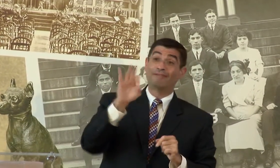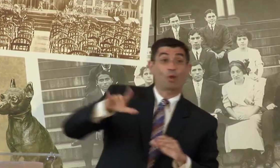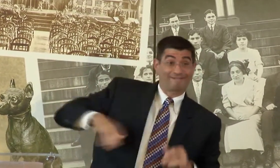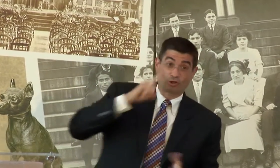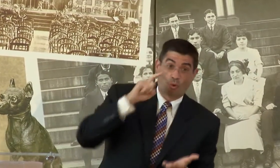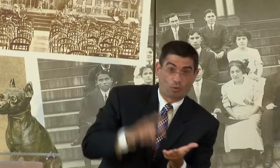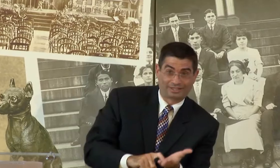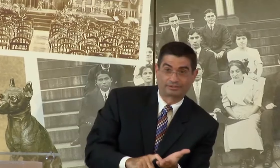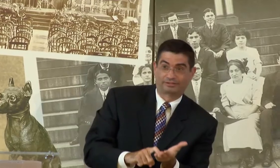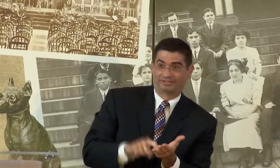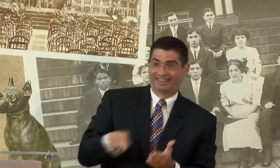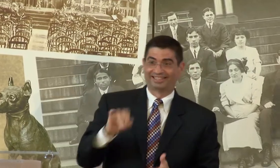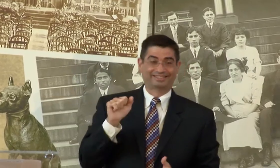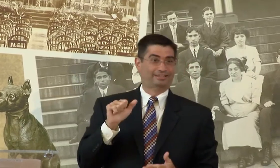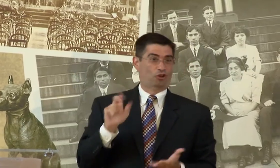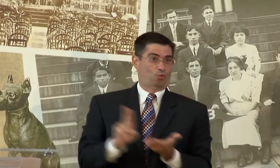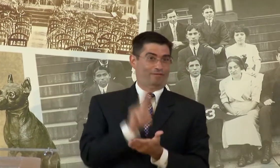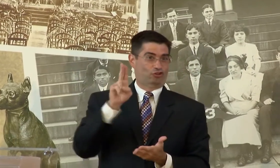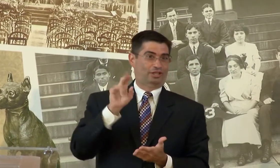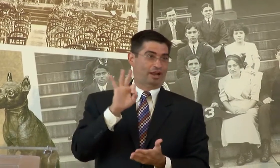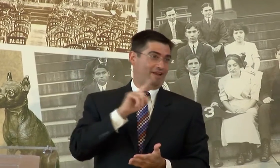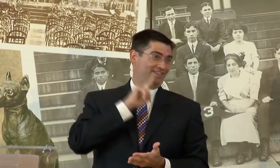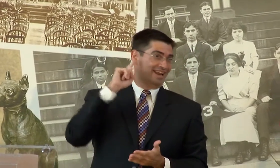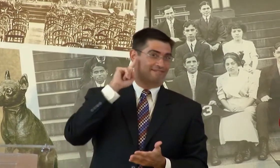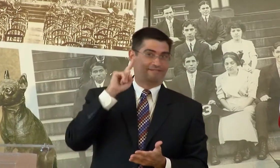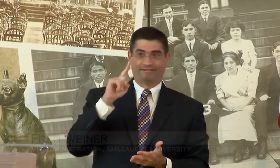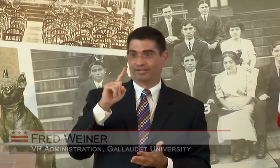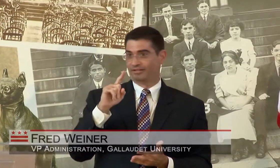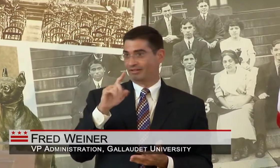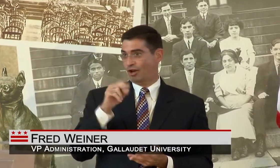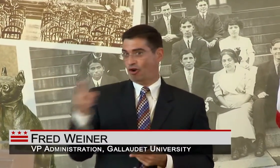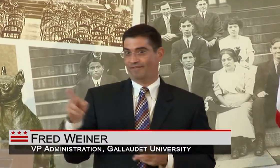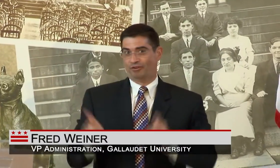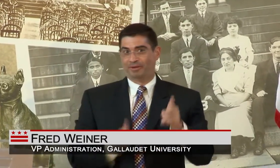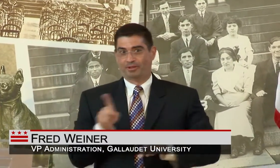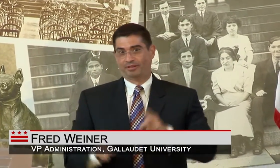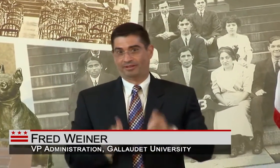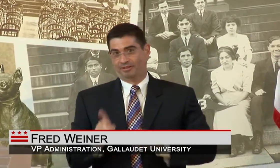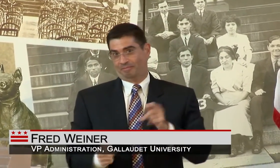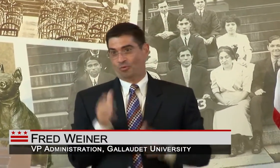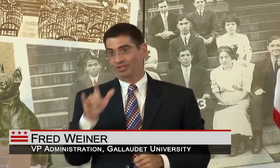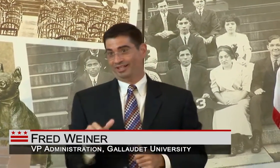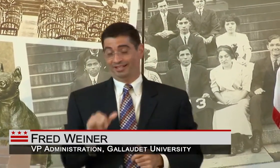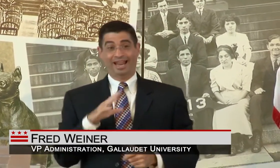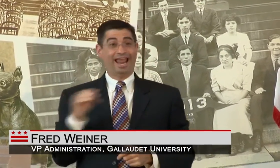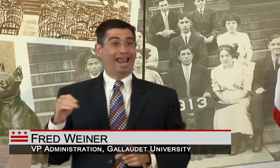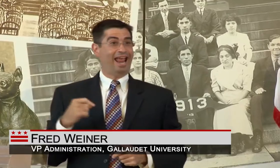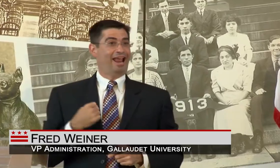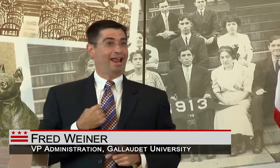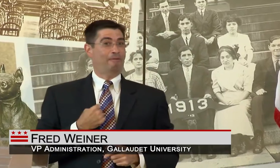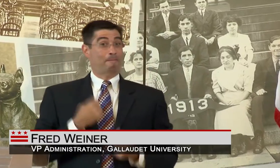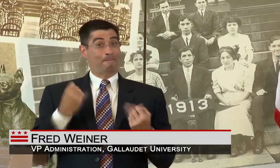I HAVE TO, IF YOU HAVEN'T NOTICED, THIS IS UNIVERSITY OF DEAF AND HARD OF HEARING PEOPLE. MOSTLY.